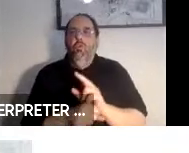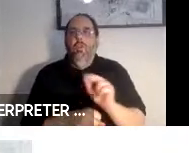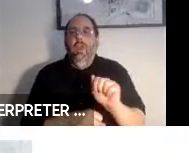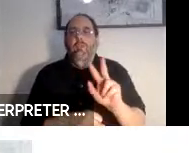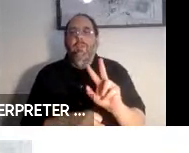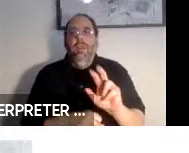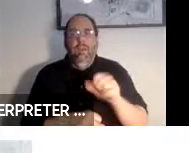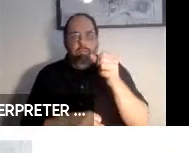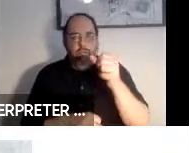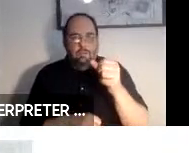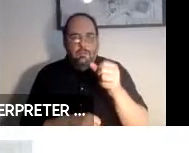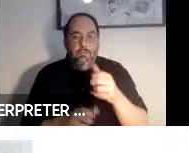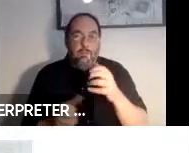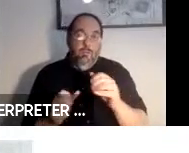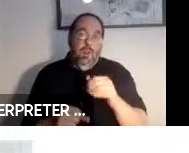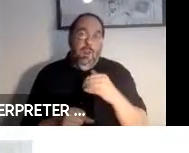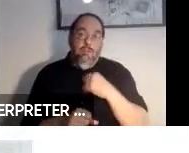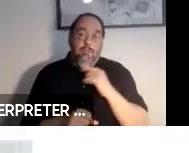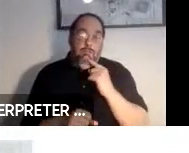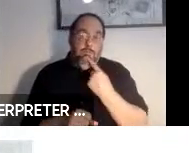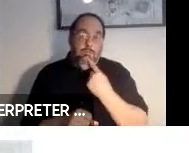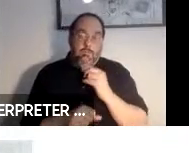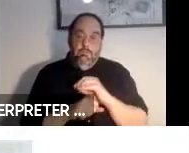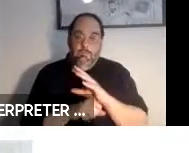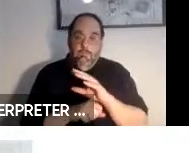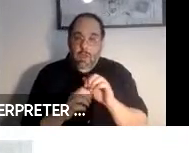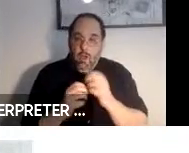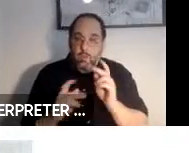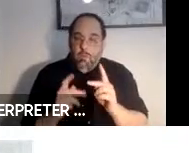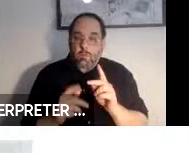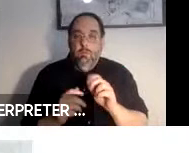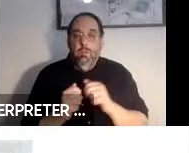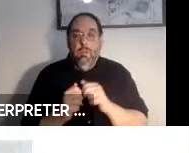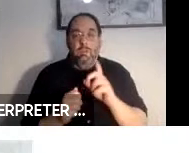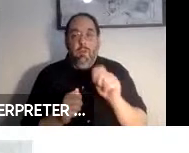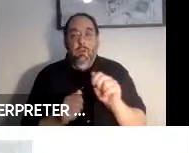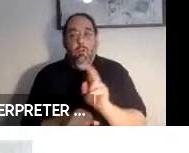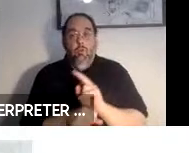And these could have severe influences on how people with disabilities use autonomous vehicles.